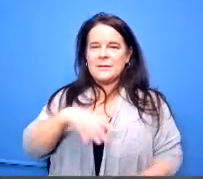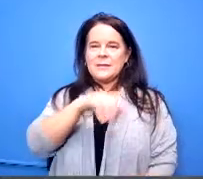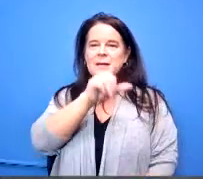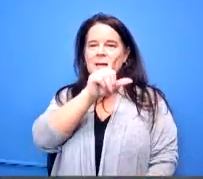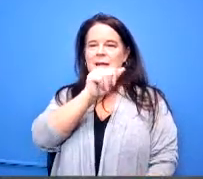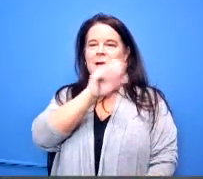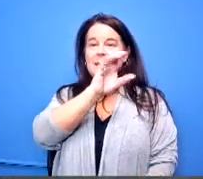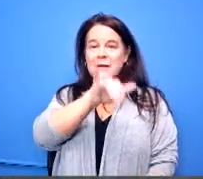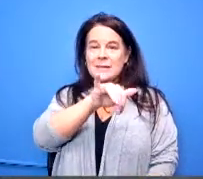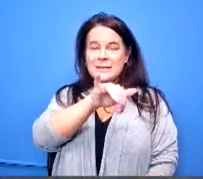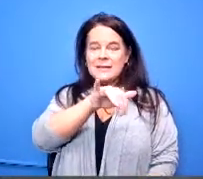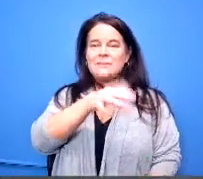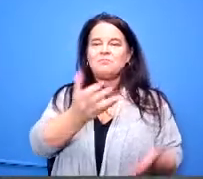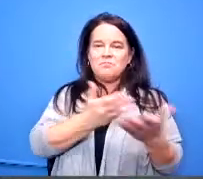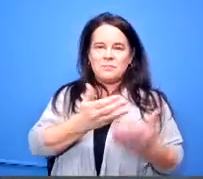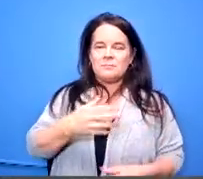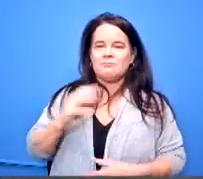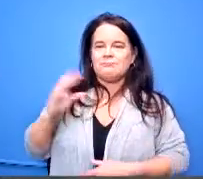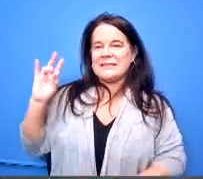thank you madam treasurer make me stand for the pledge of